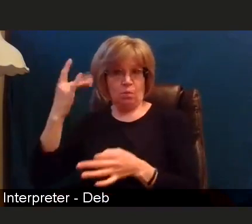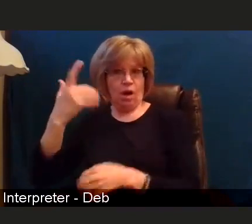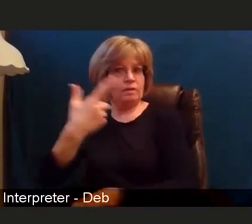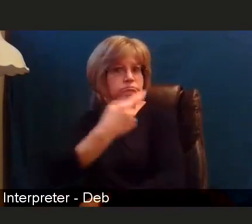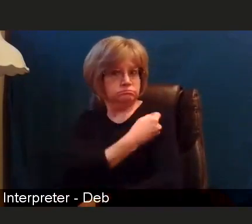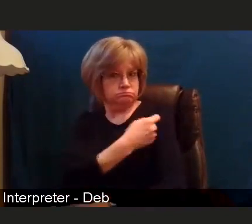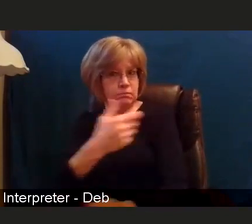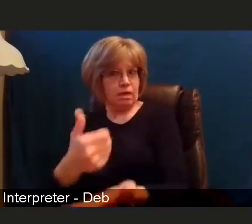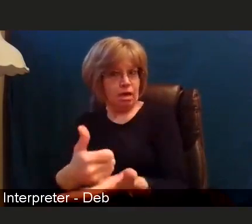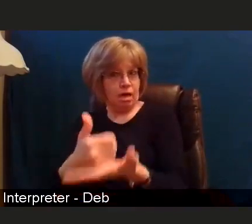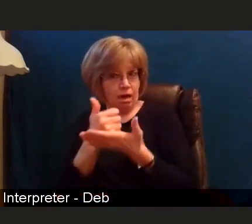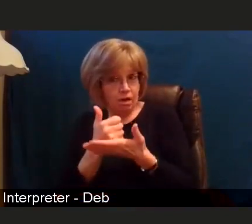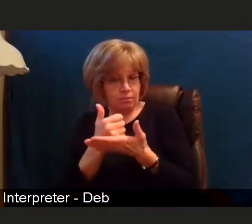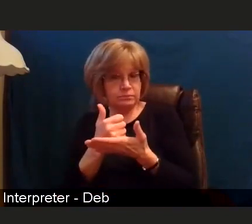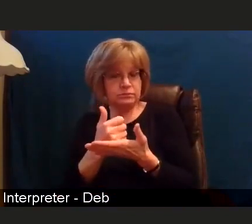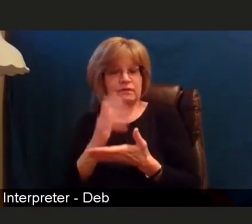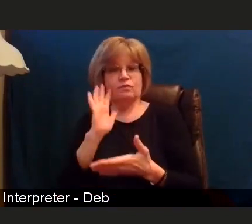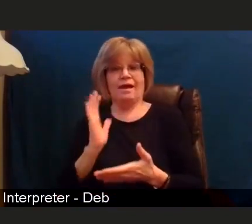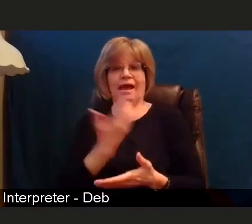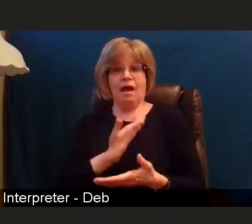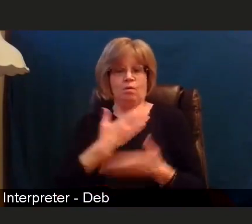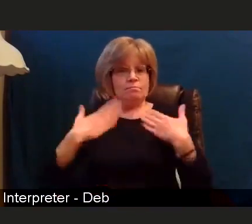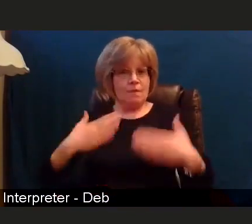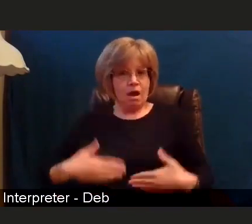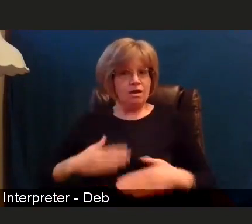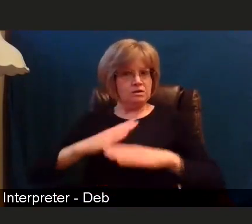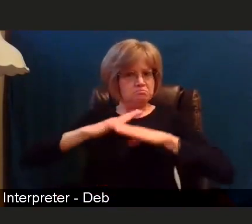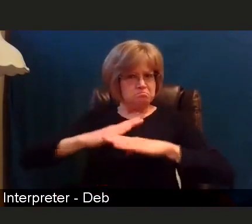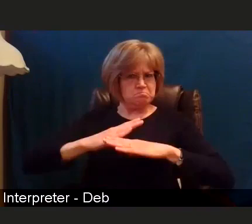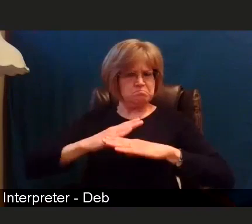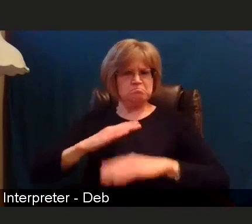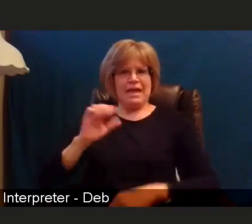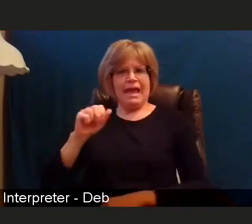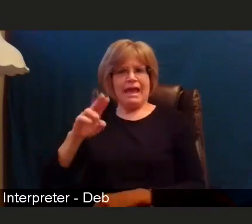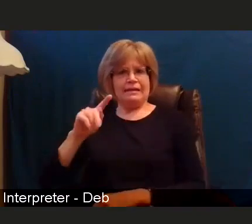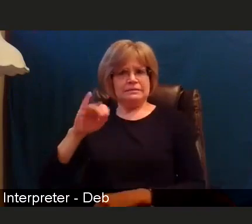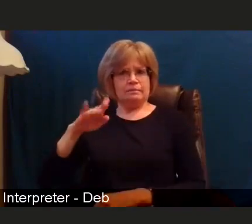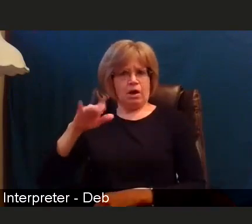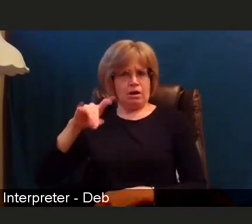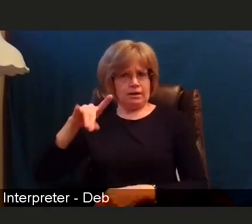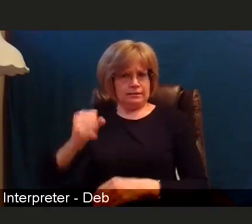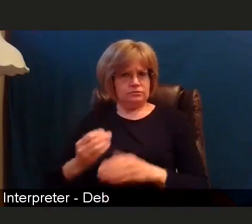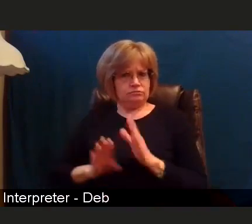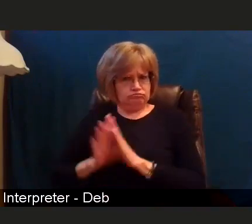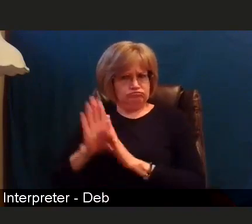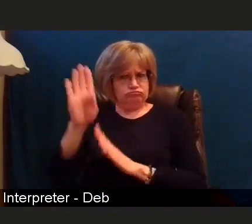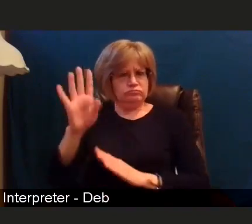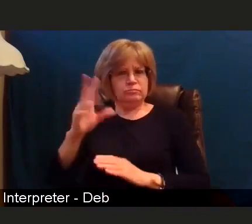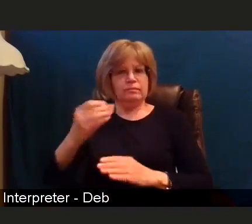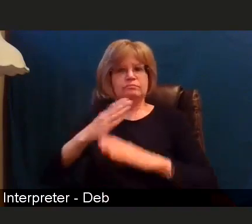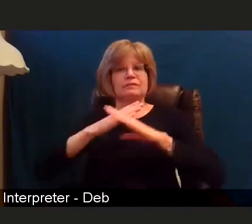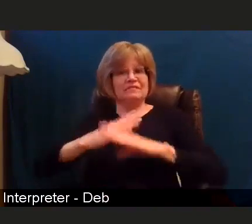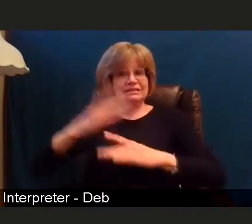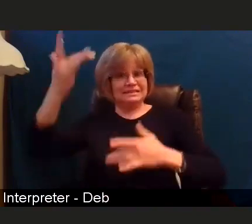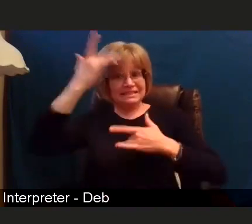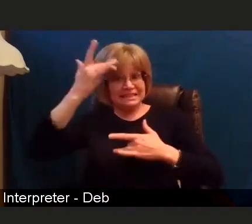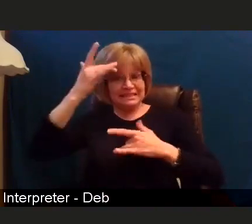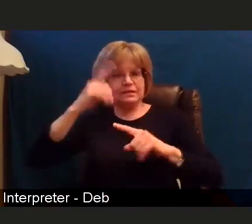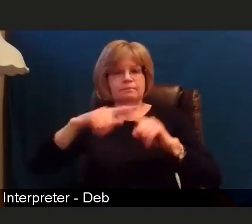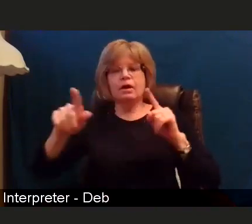building up our antibodies and helping us to prevent getting sick but doesn't necessarily do anything